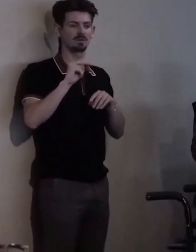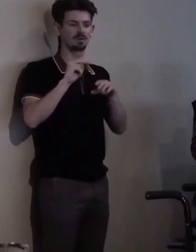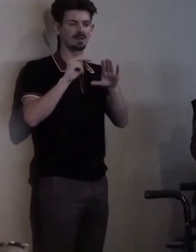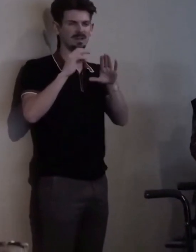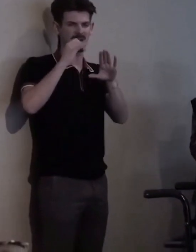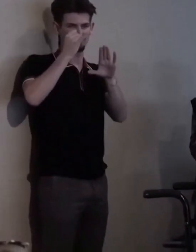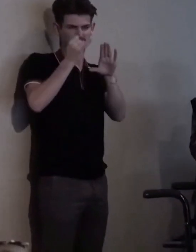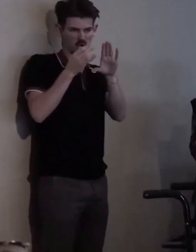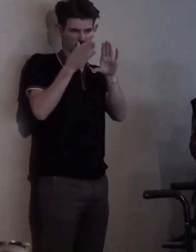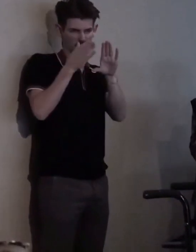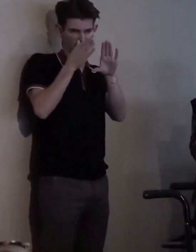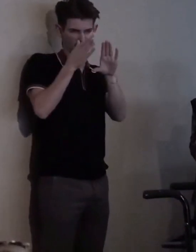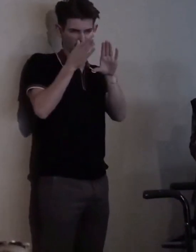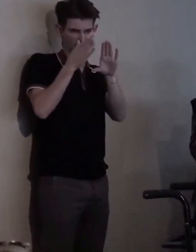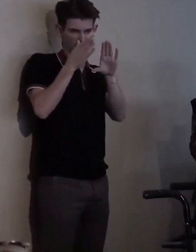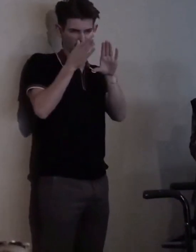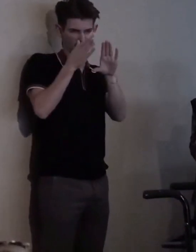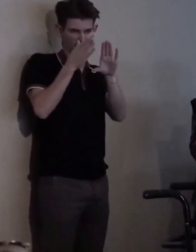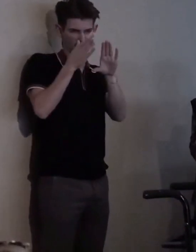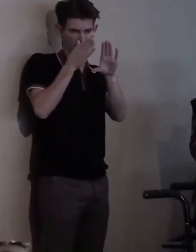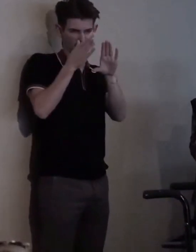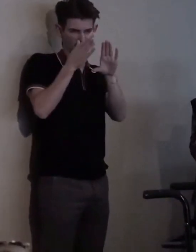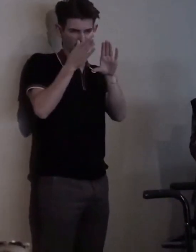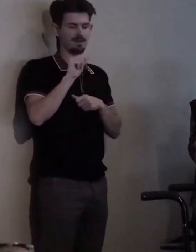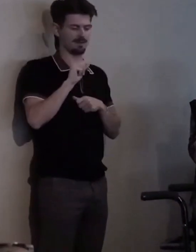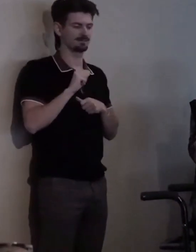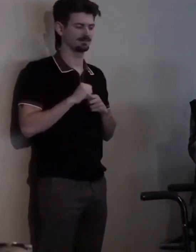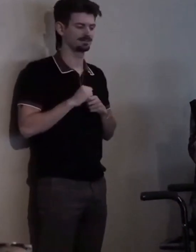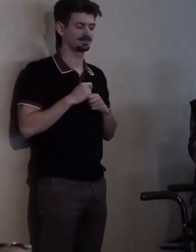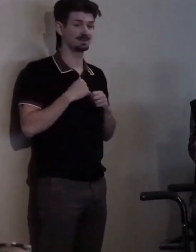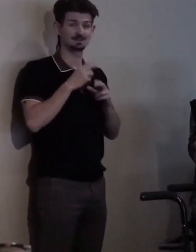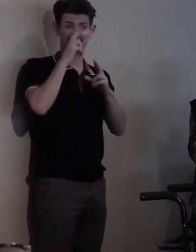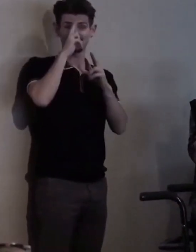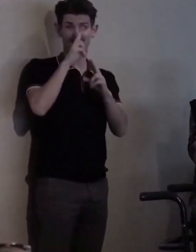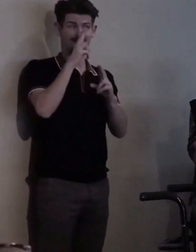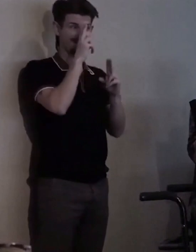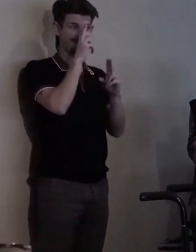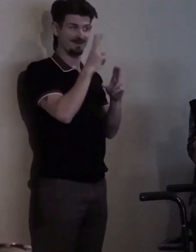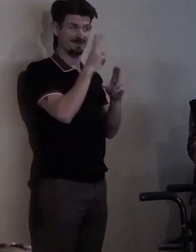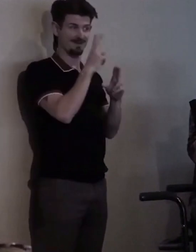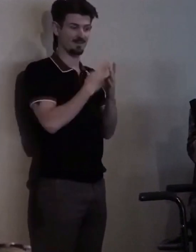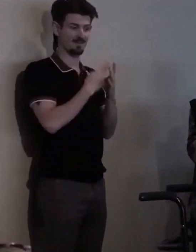And so I get to honor both things now.